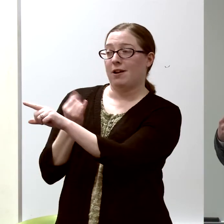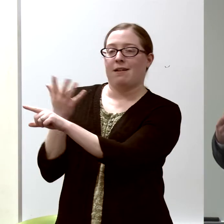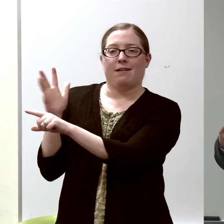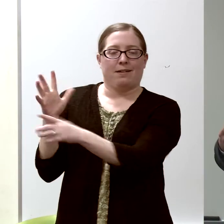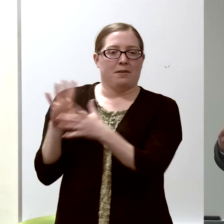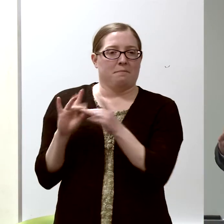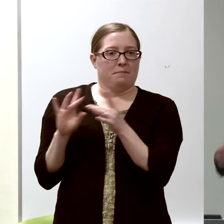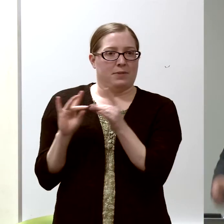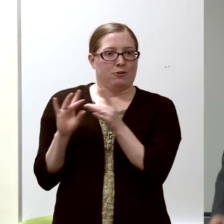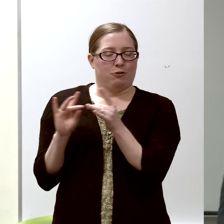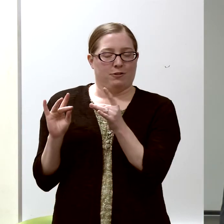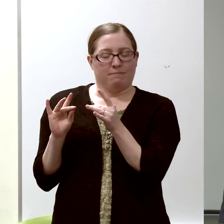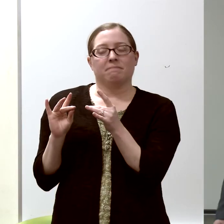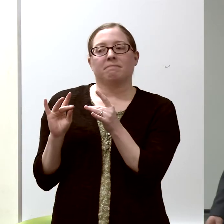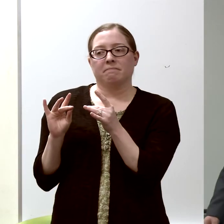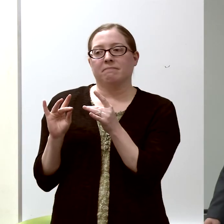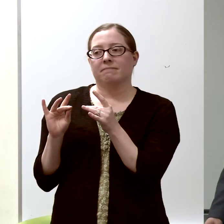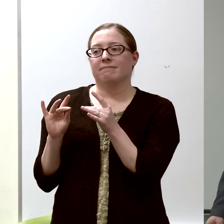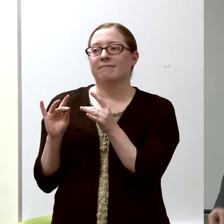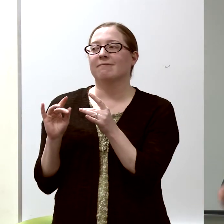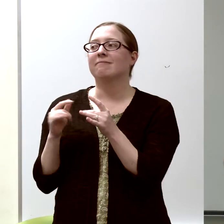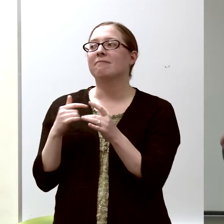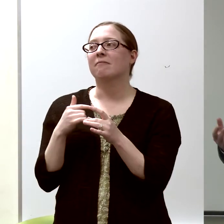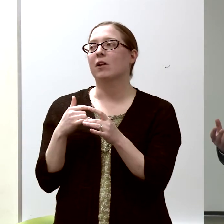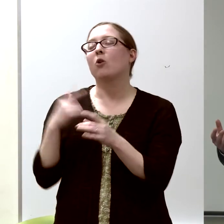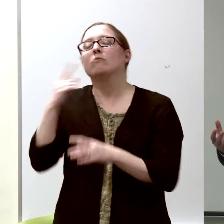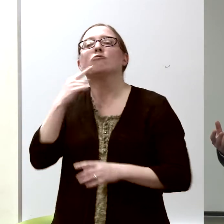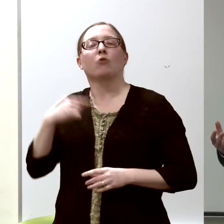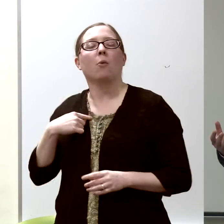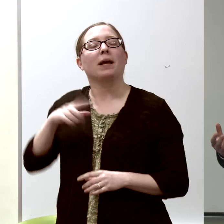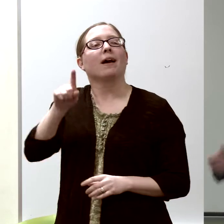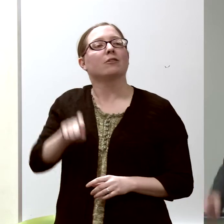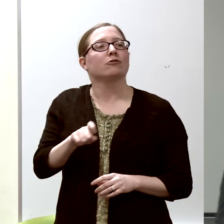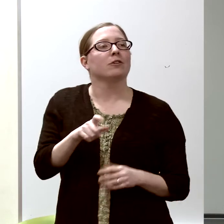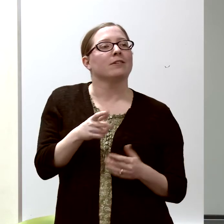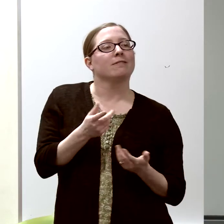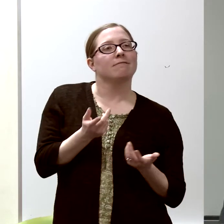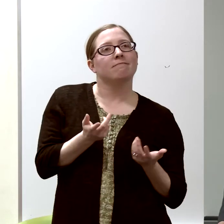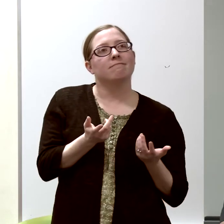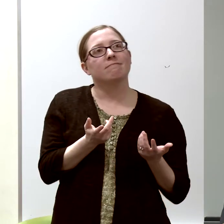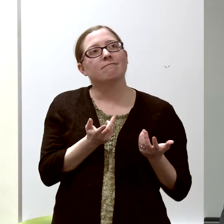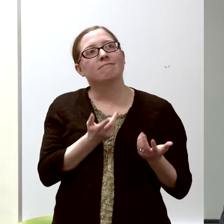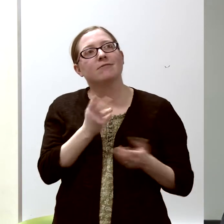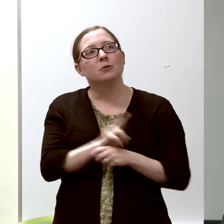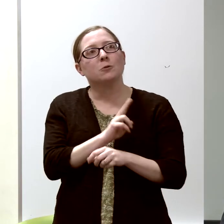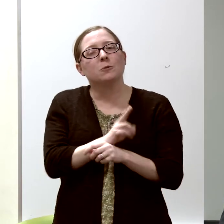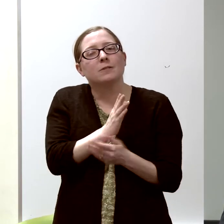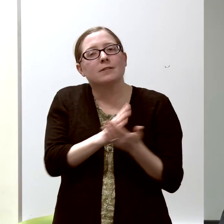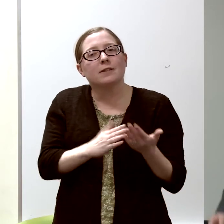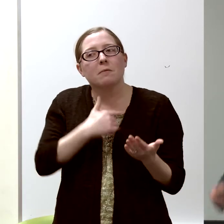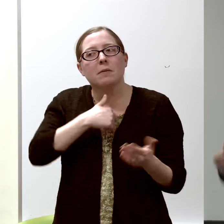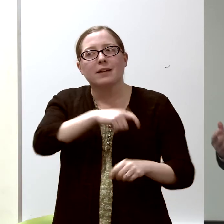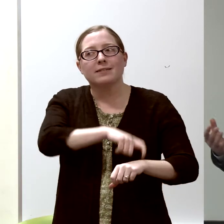that I should spend some of this time reviewing or telling you